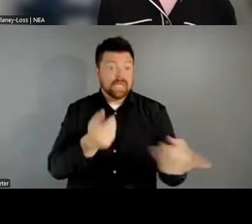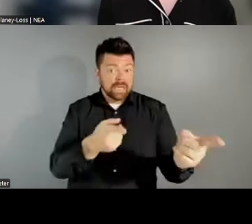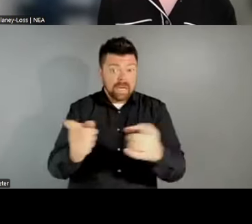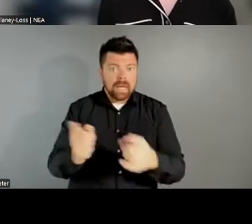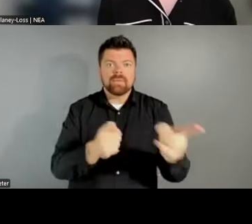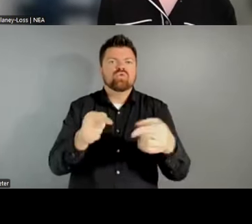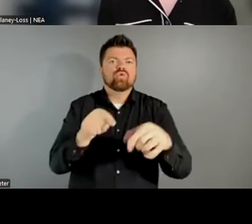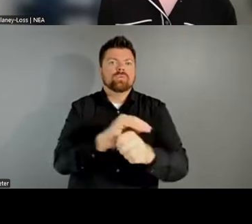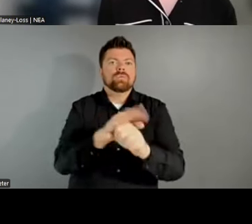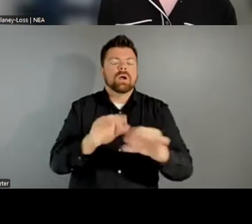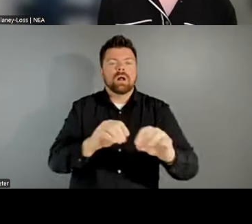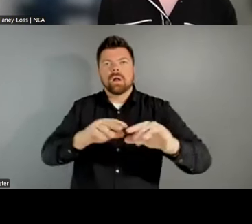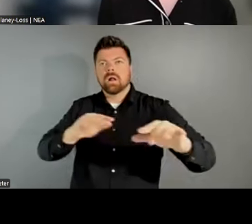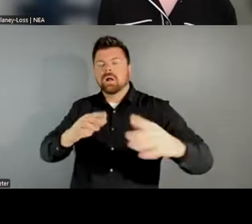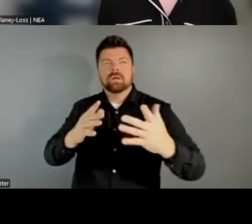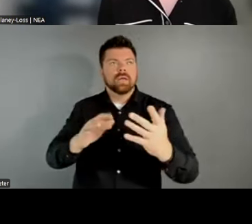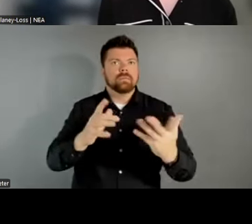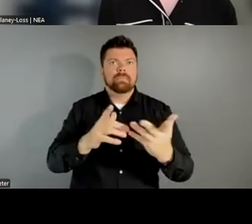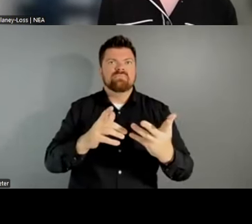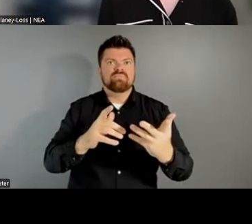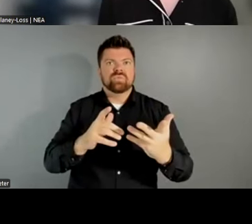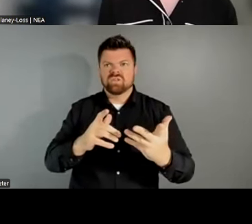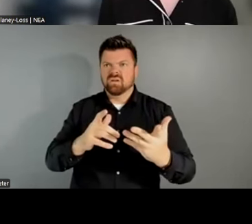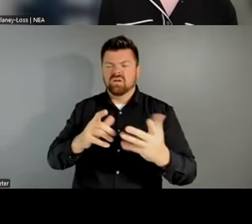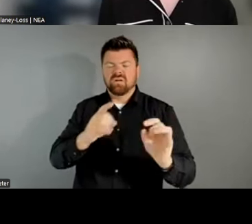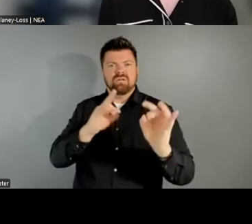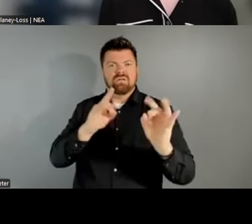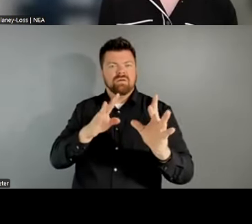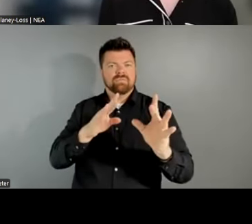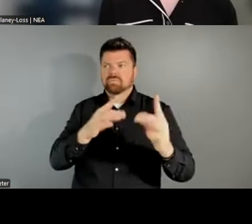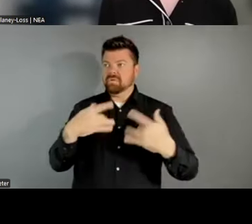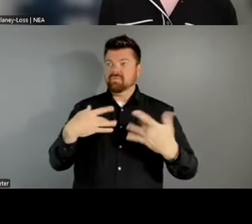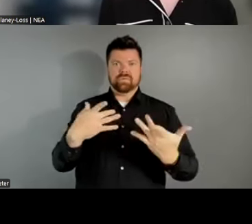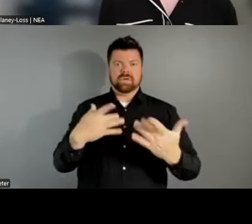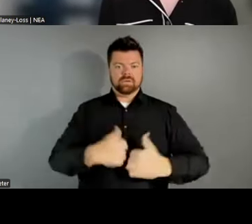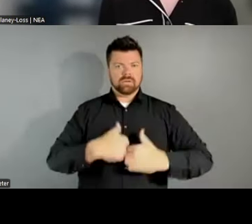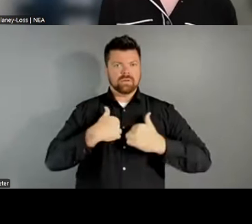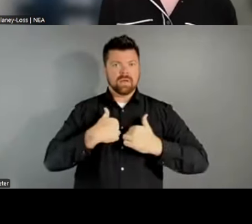tragedy and a very traumatic event, it was also a moment where the arts and the role of artists